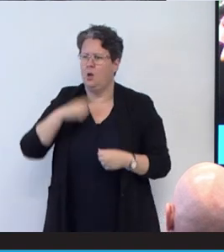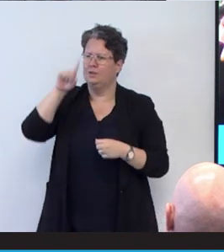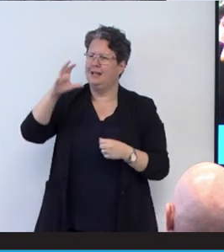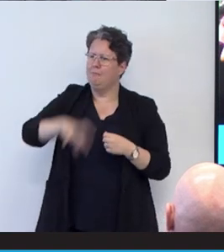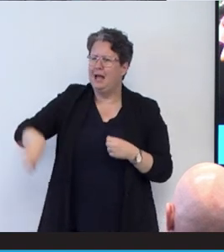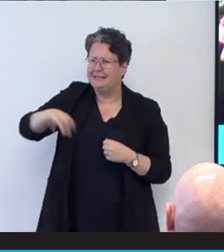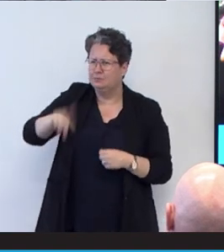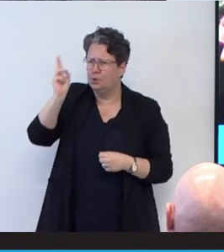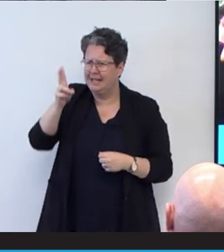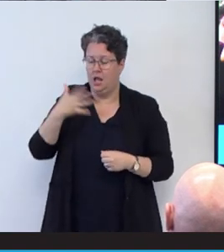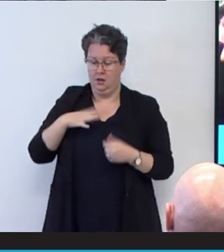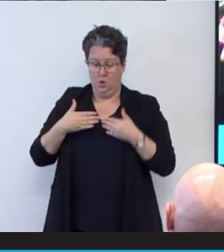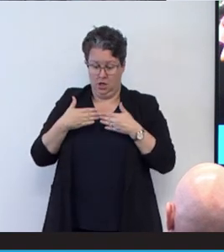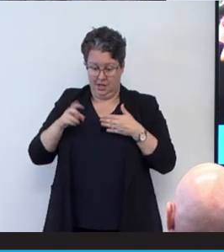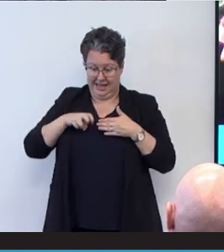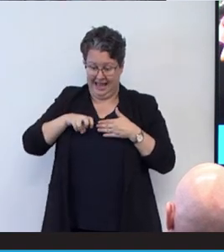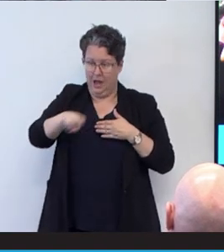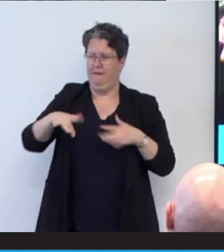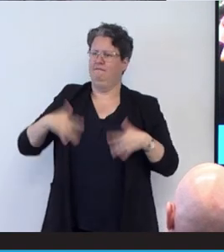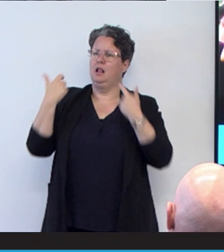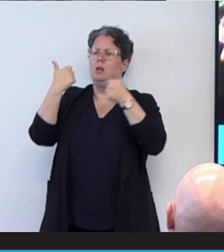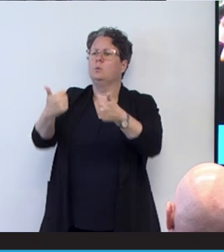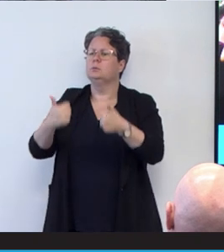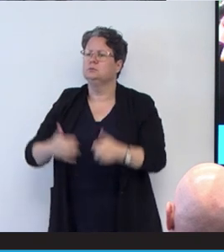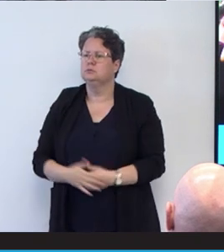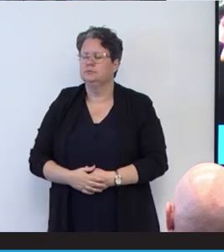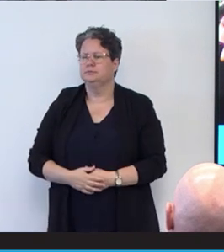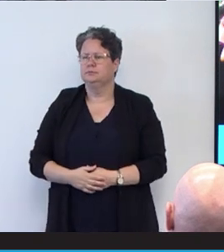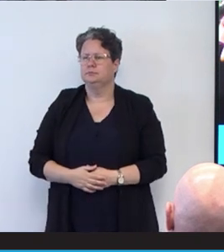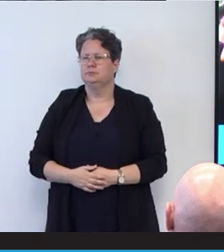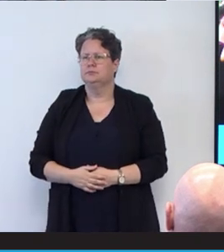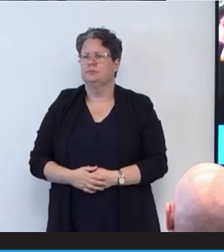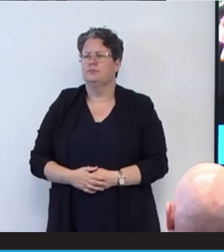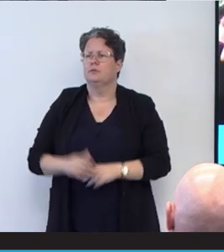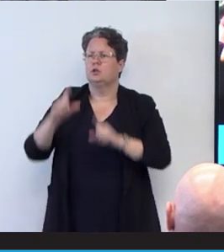I just want to leave the house and feel good. And so he worked with me and over